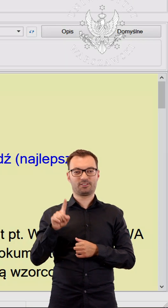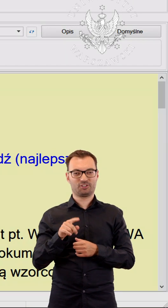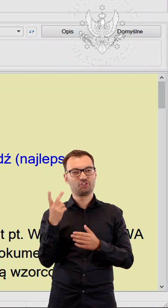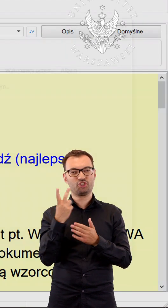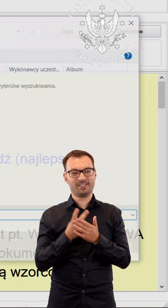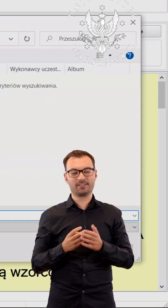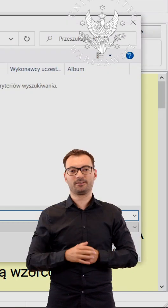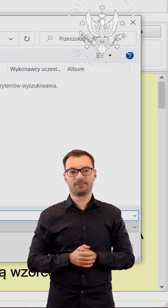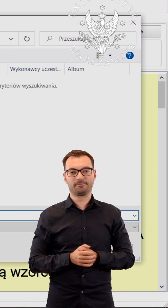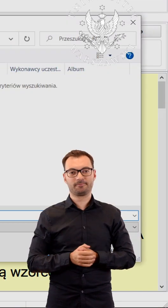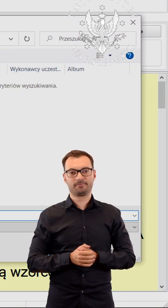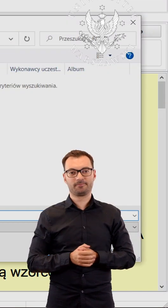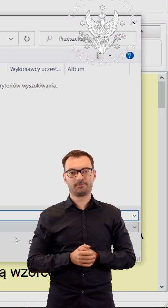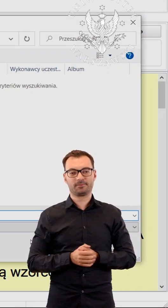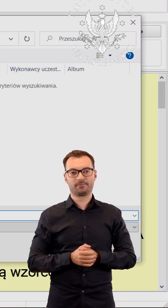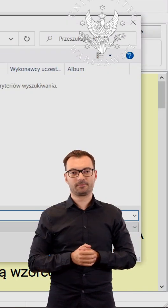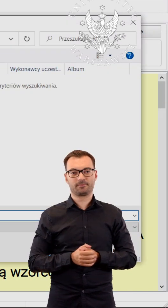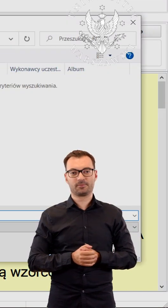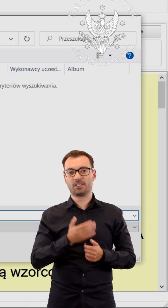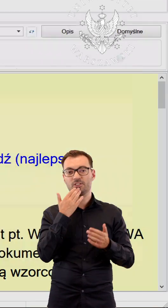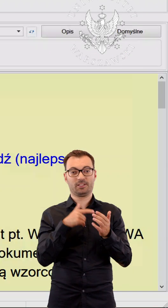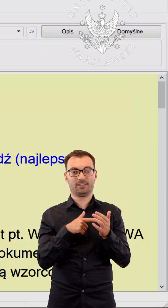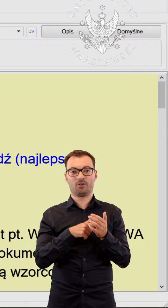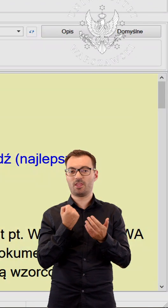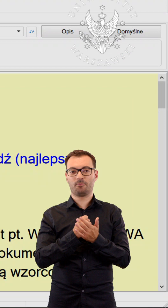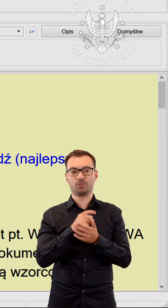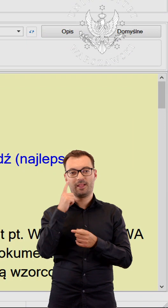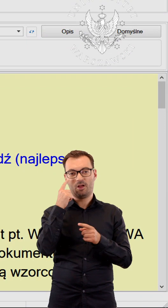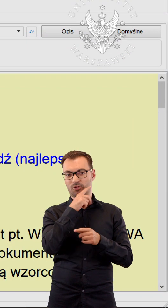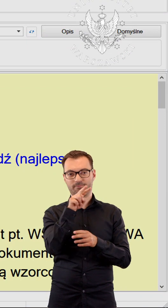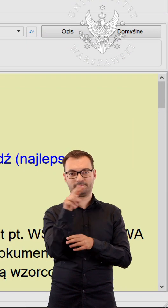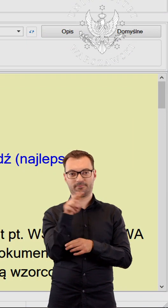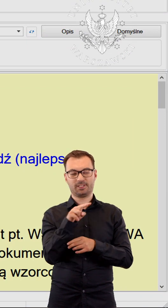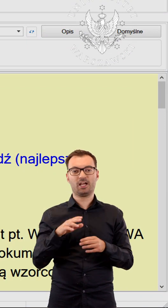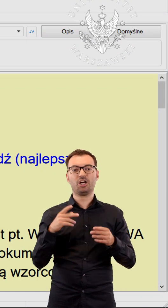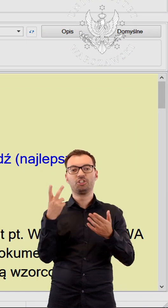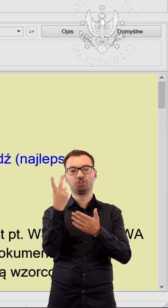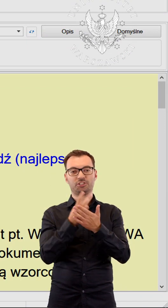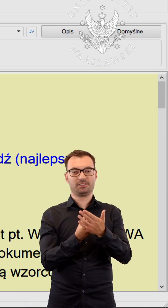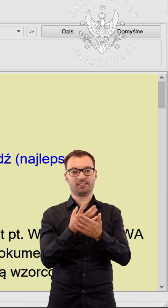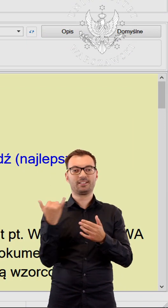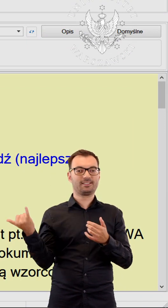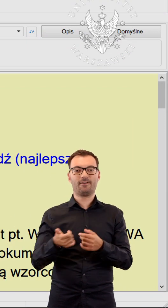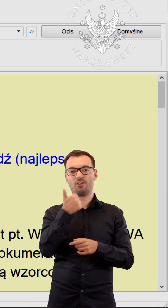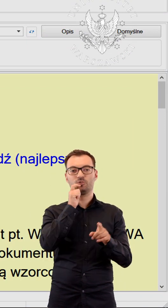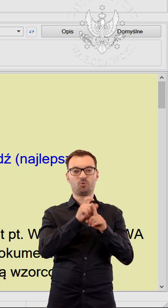which eliminates the need to move your eyes over the text. The reader always displays a single word